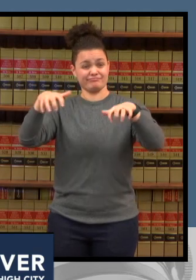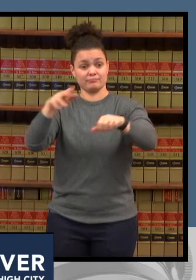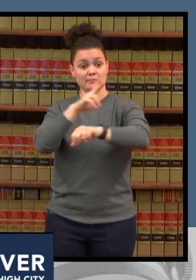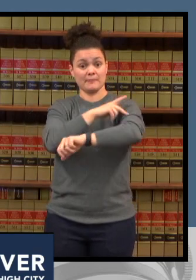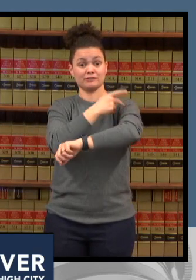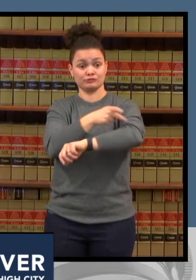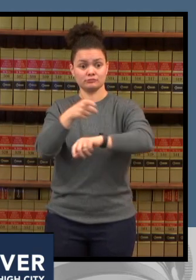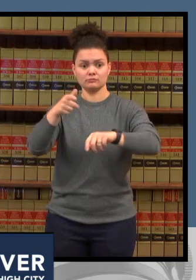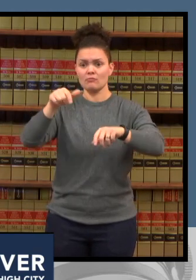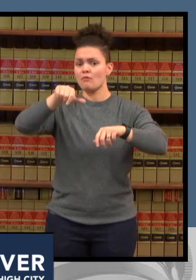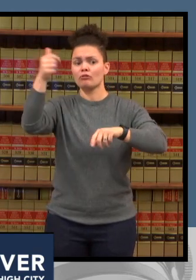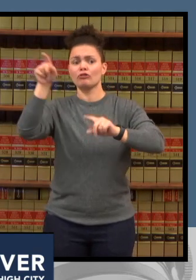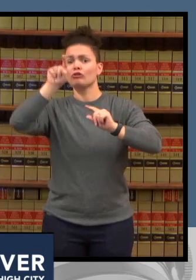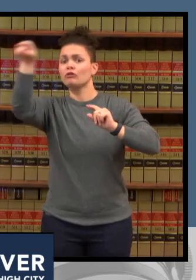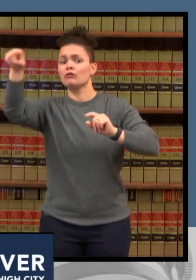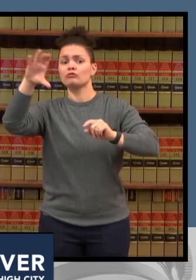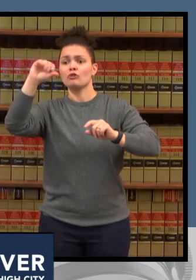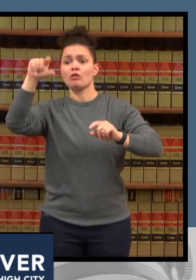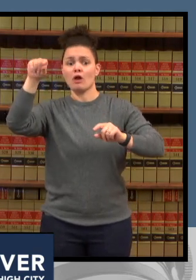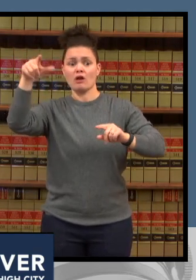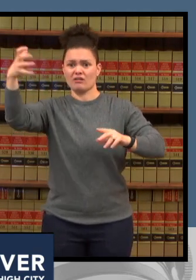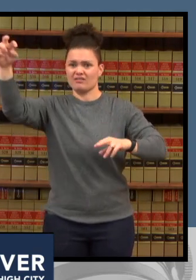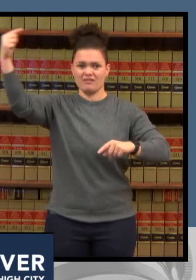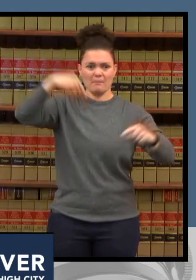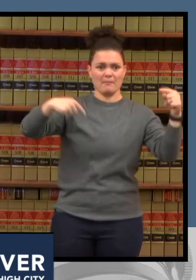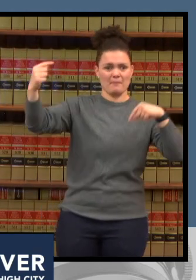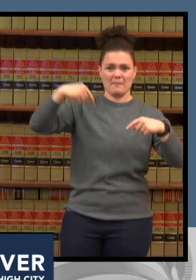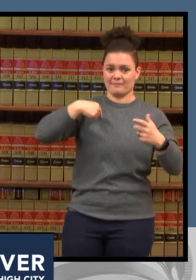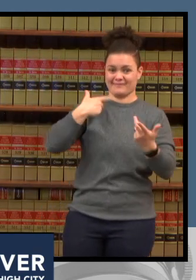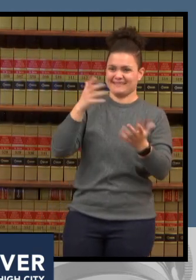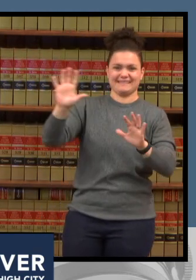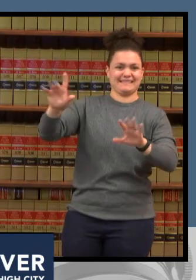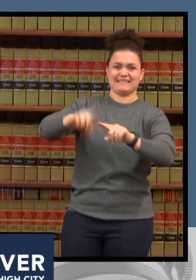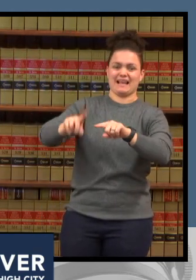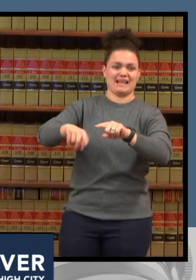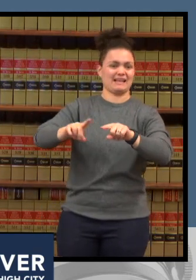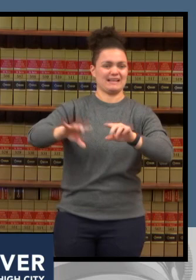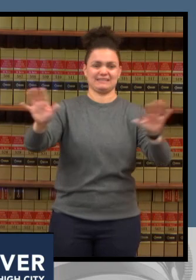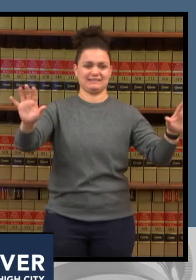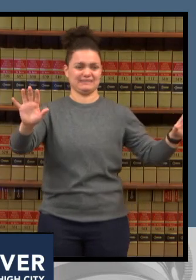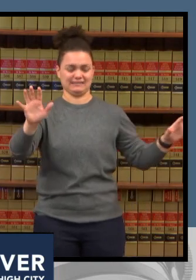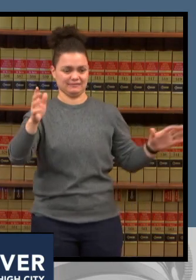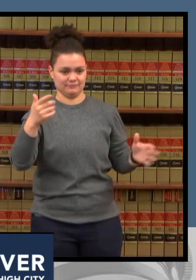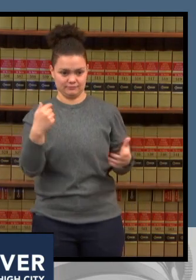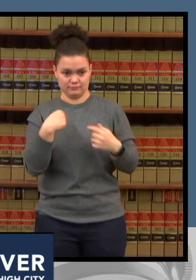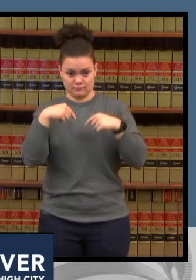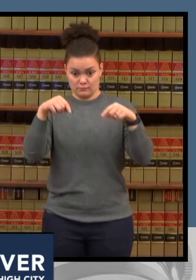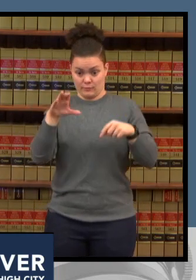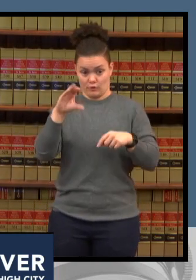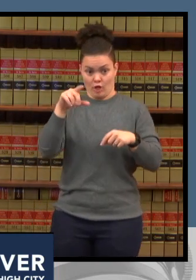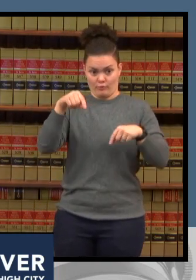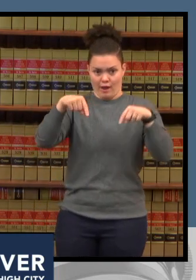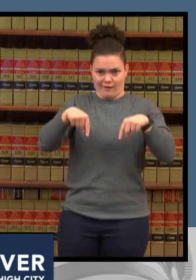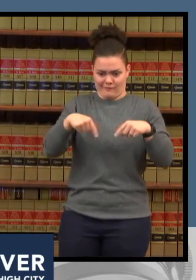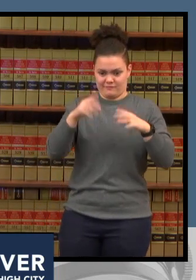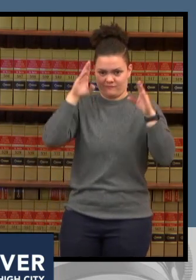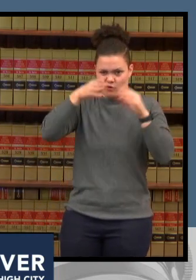because of other states so that we can prioritize all of our colorado patients thank you kathy back